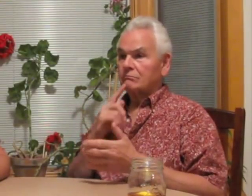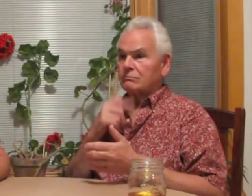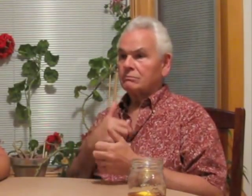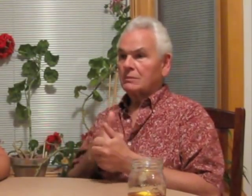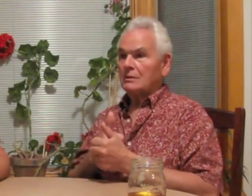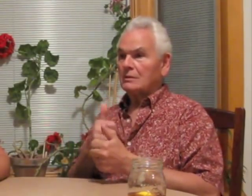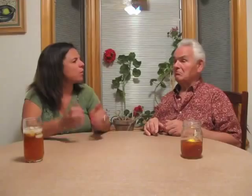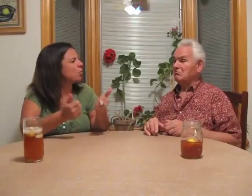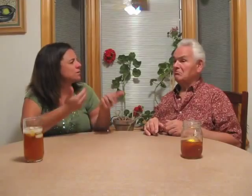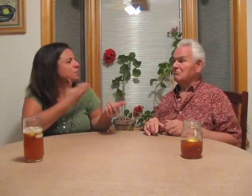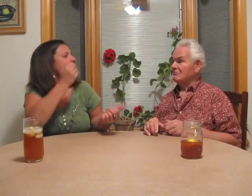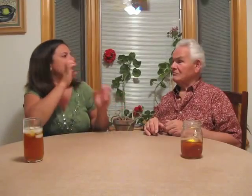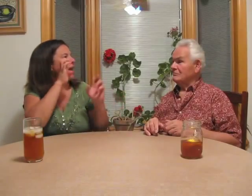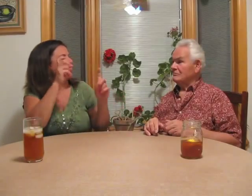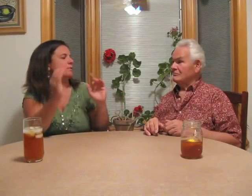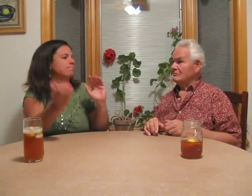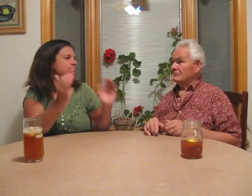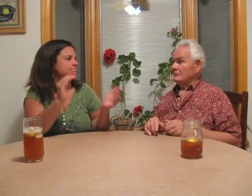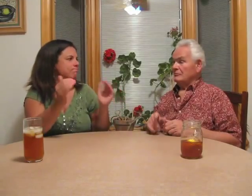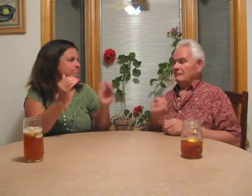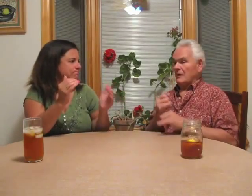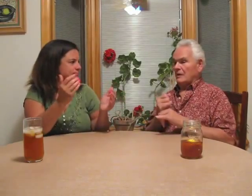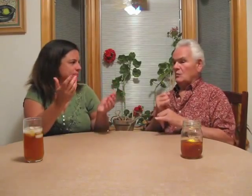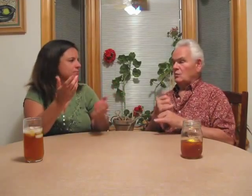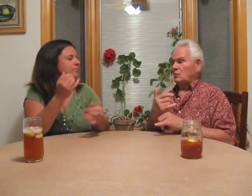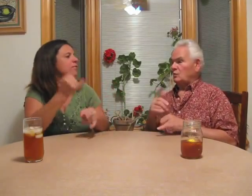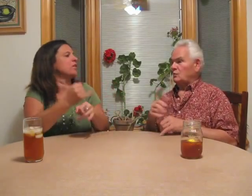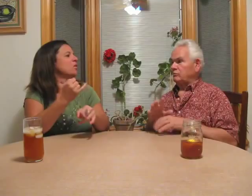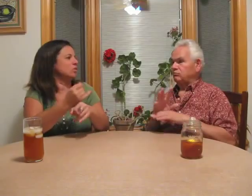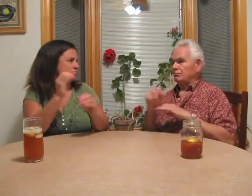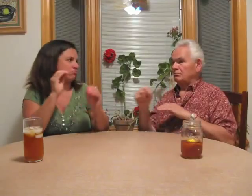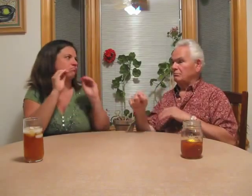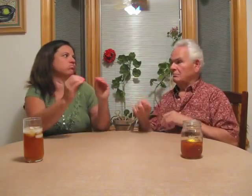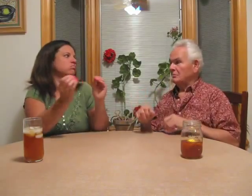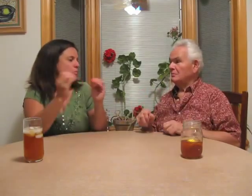Which school offered you a better education? Joe: Fanwood. They were so advanced. So they taught you more.